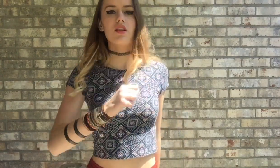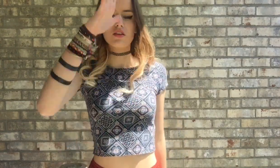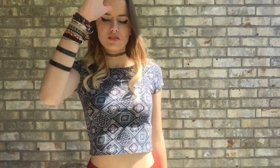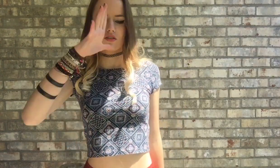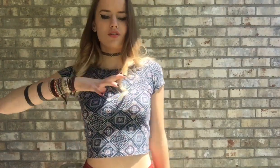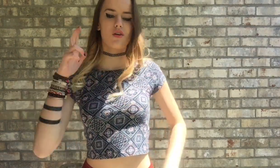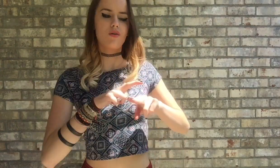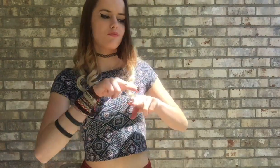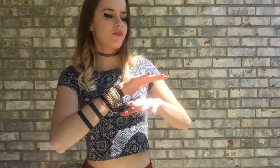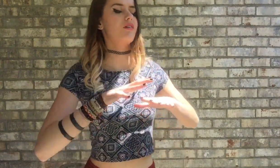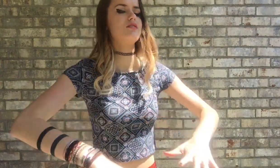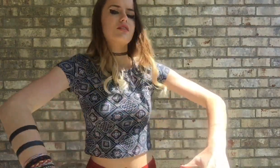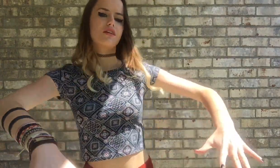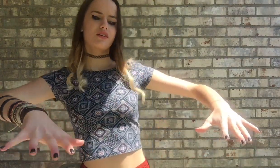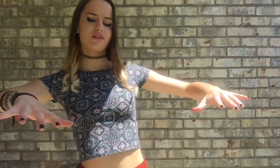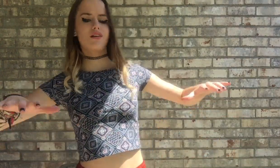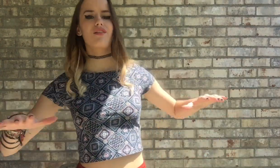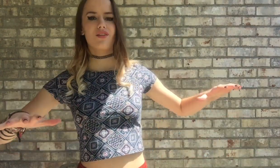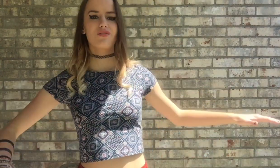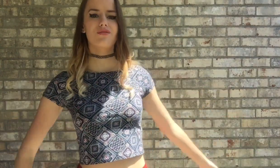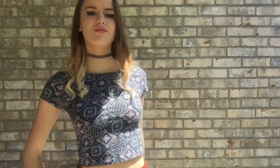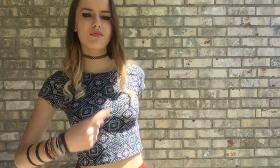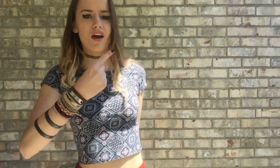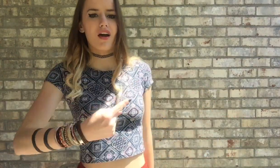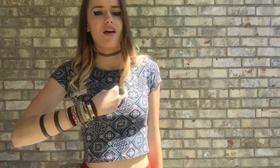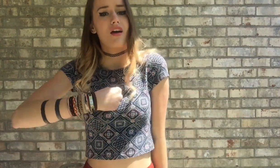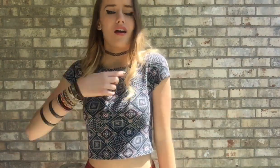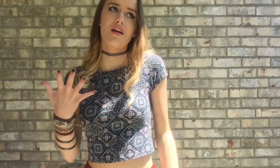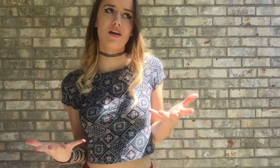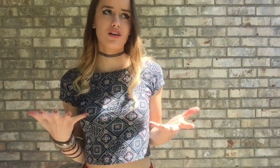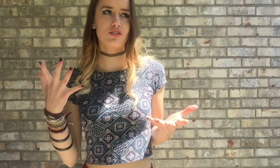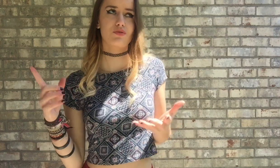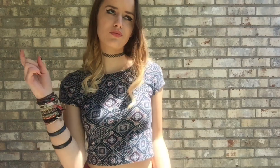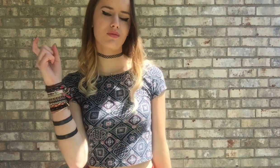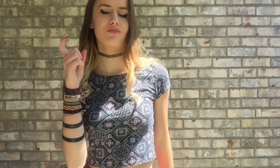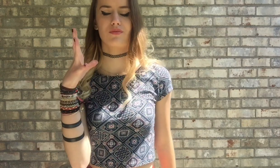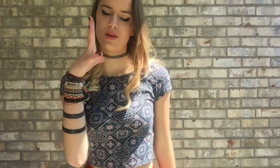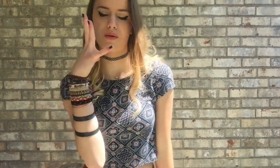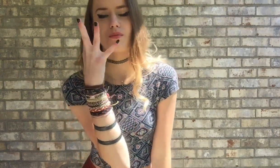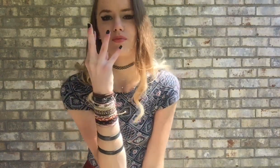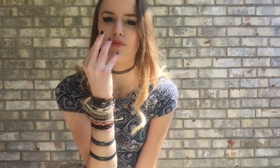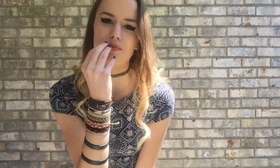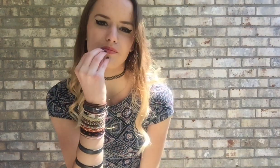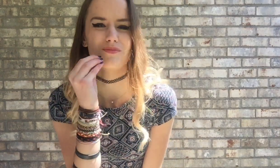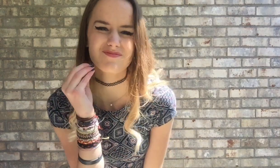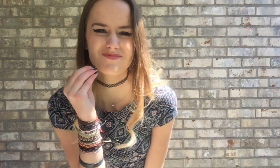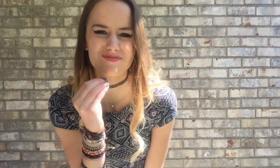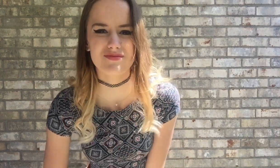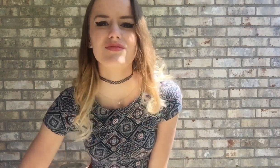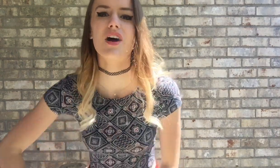And there's an old man sitting on the throne that's saying I should probably keep my pretty mouth shut